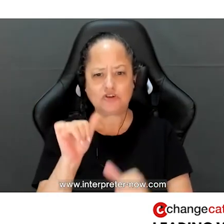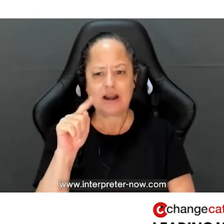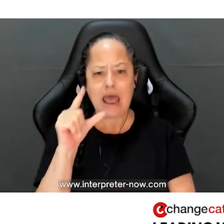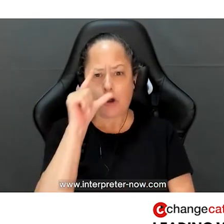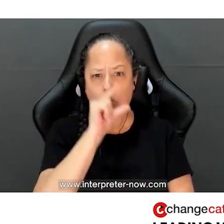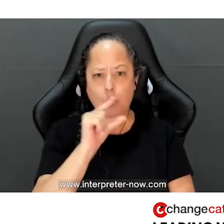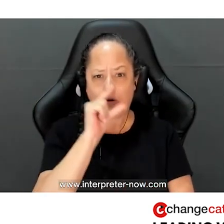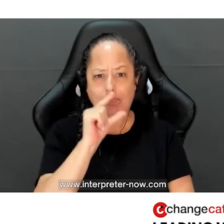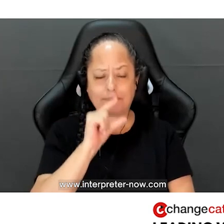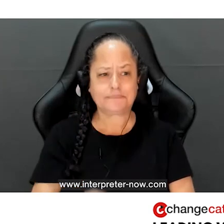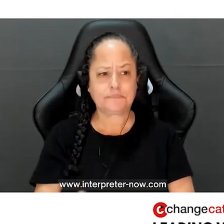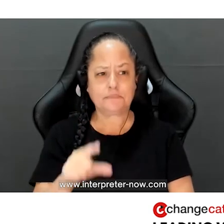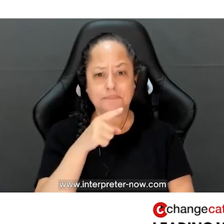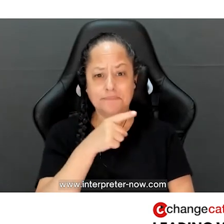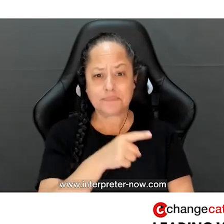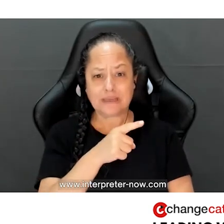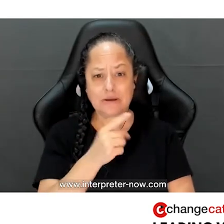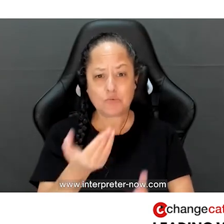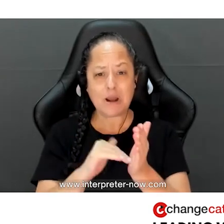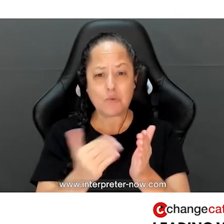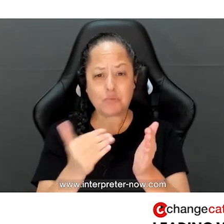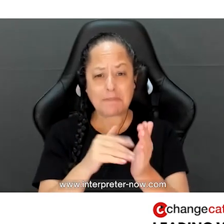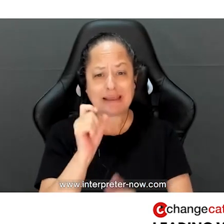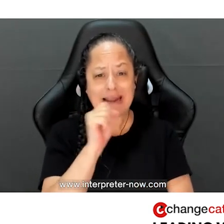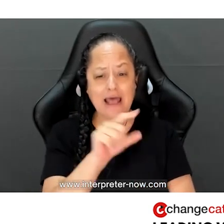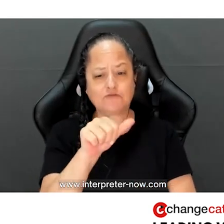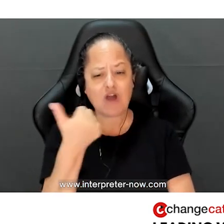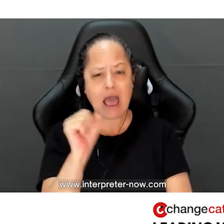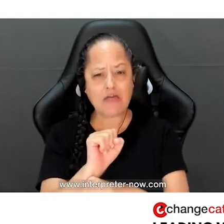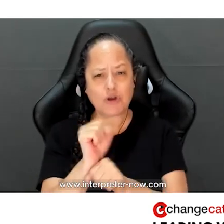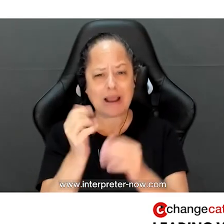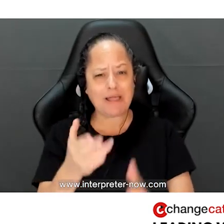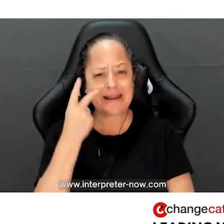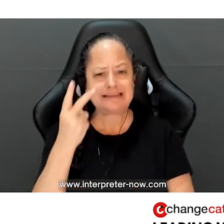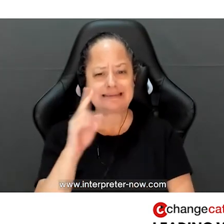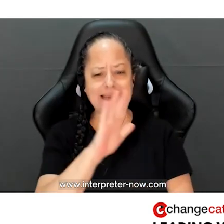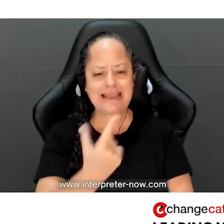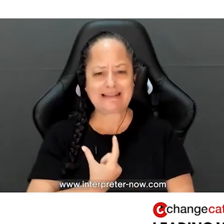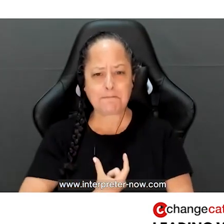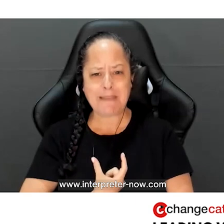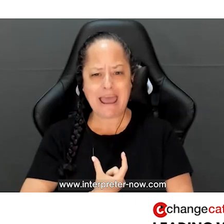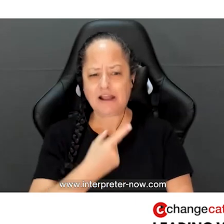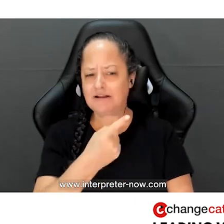at Google, where he was repeatedly asked by other employees to see his badge because they